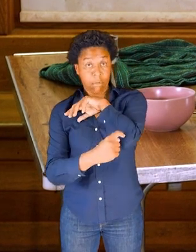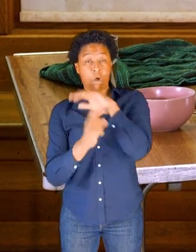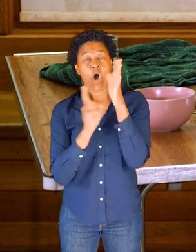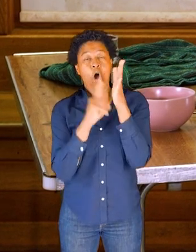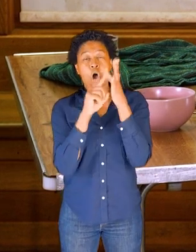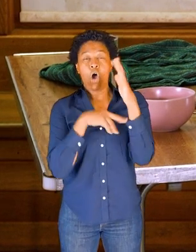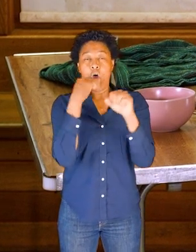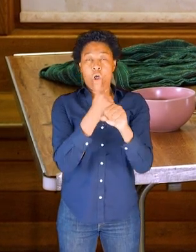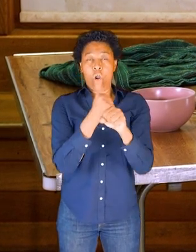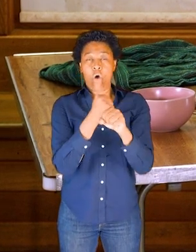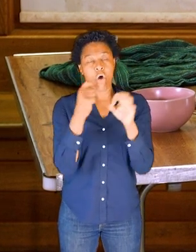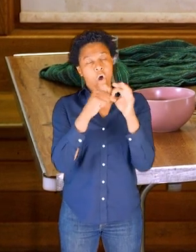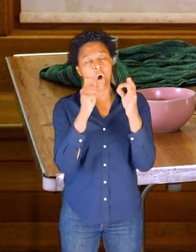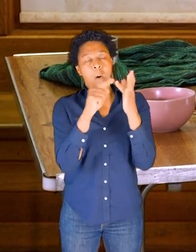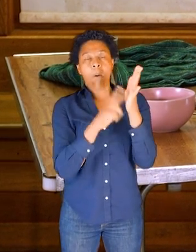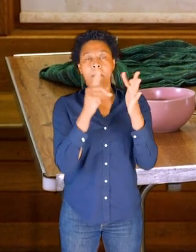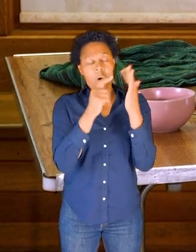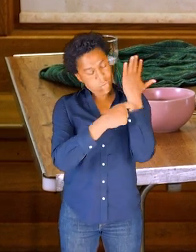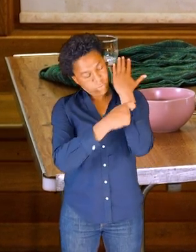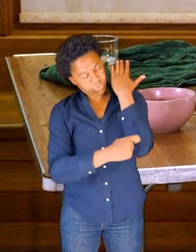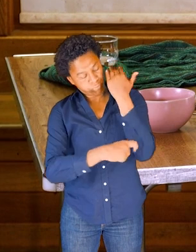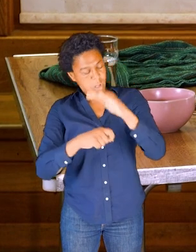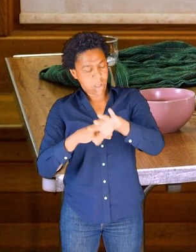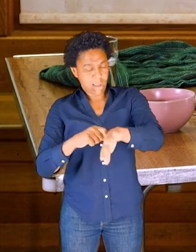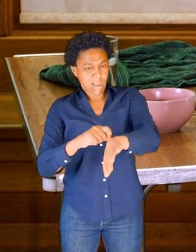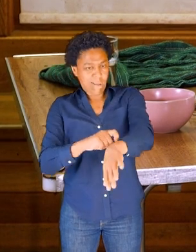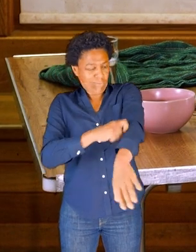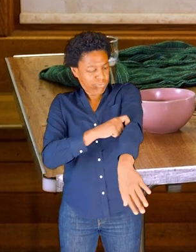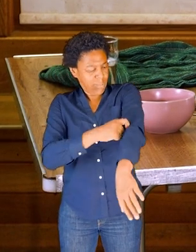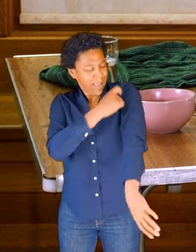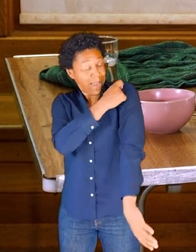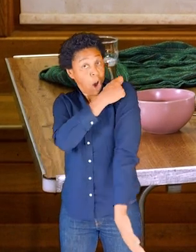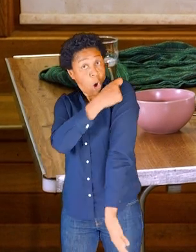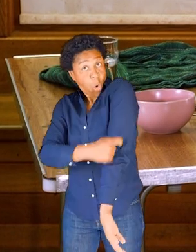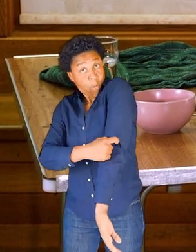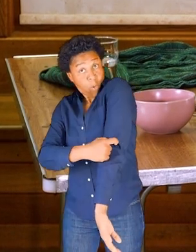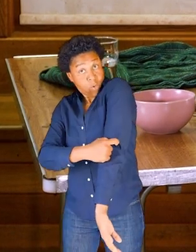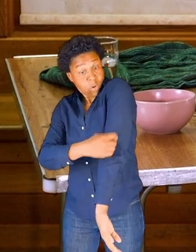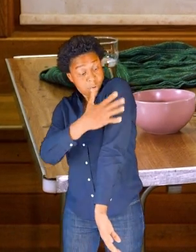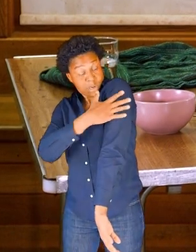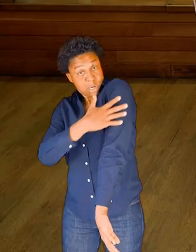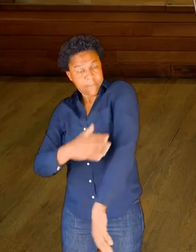There are two quite long bones in my forearm. I have a long bone in my upper arm.